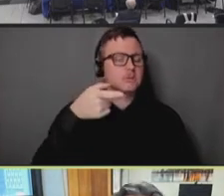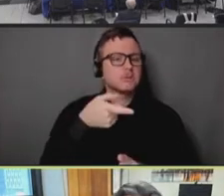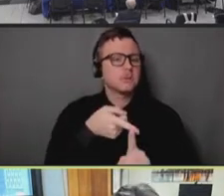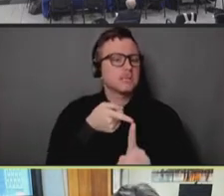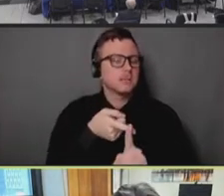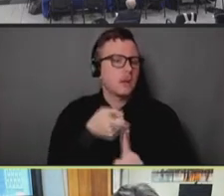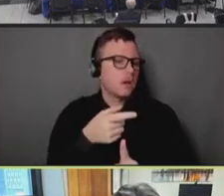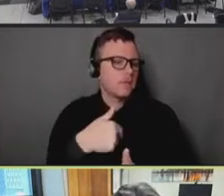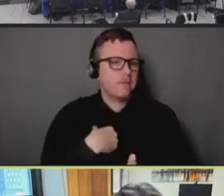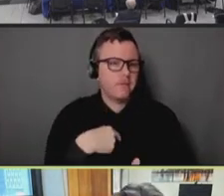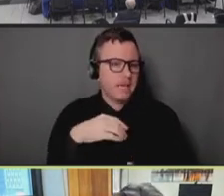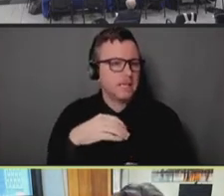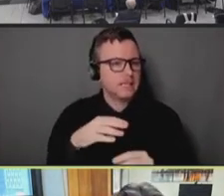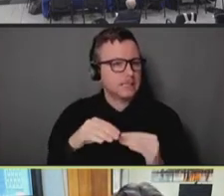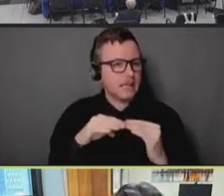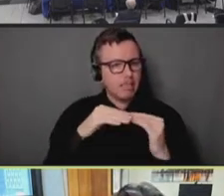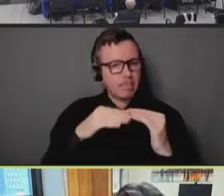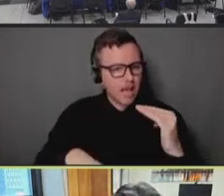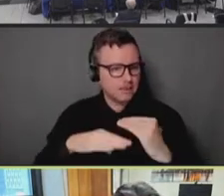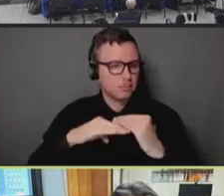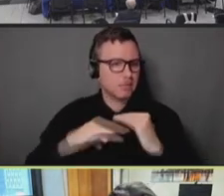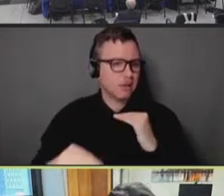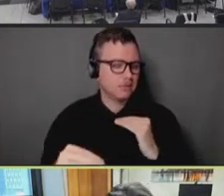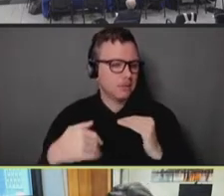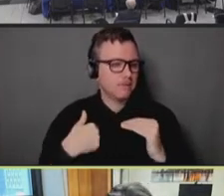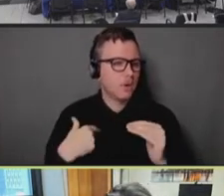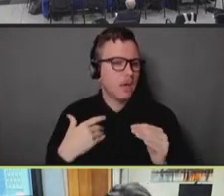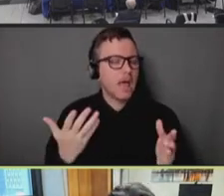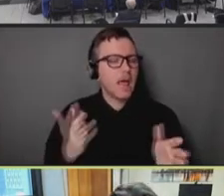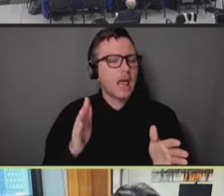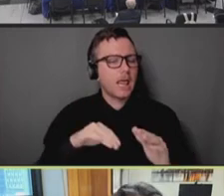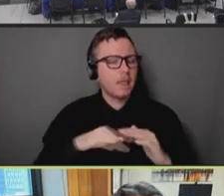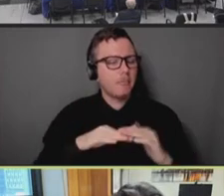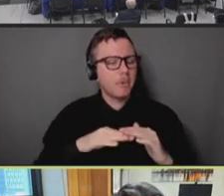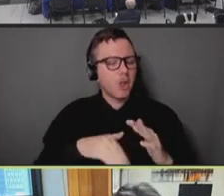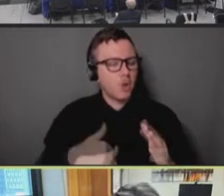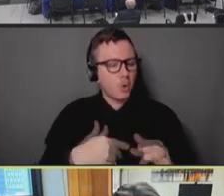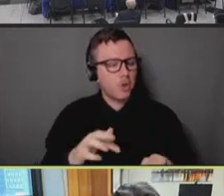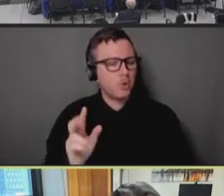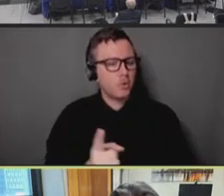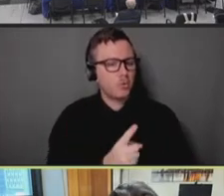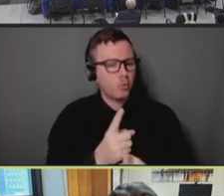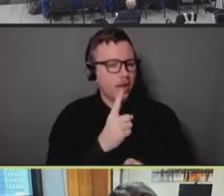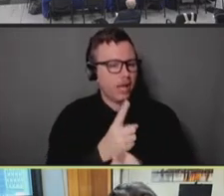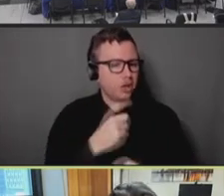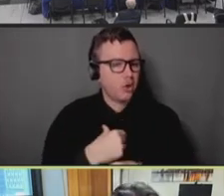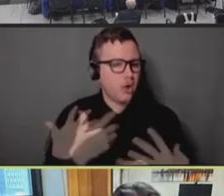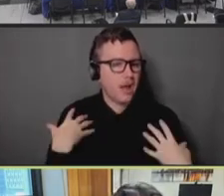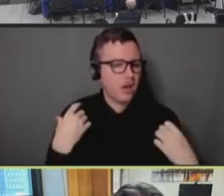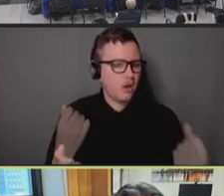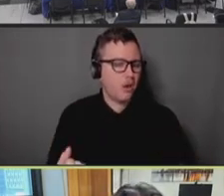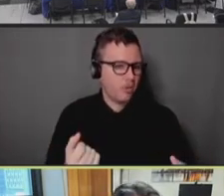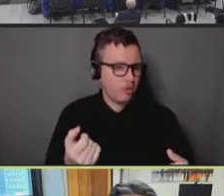less public health infrastructure and resources than other boroughs. We've also struggled to meet